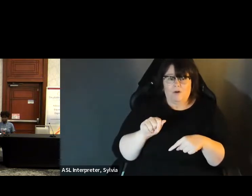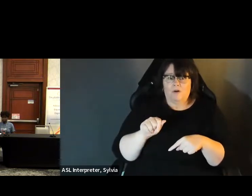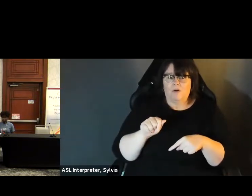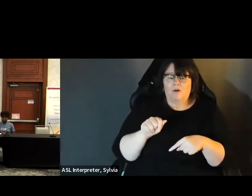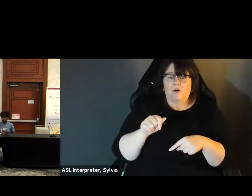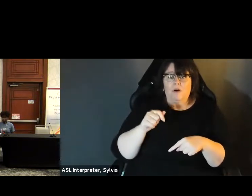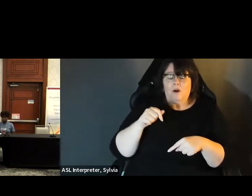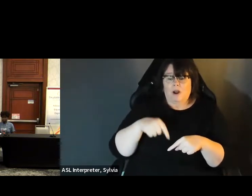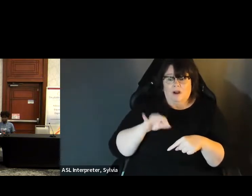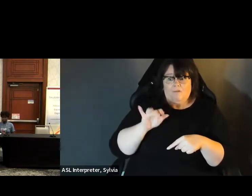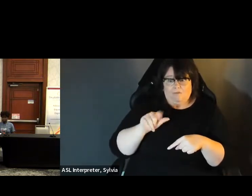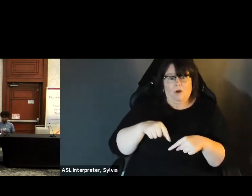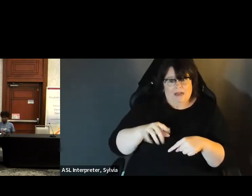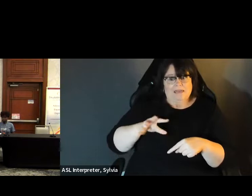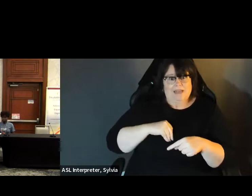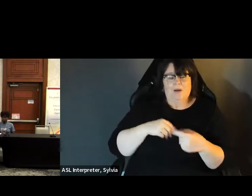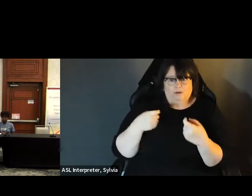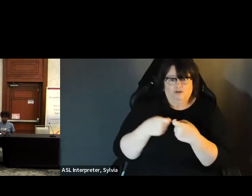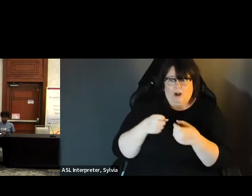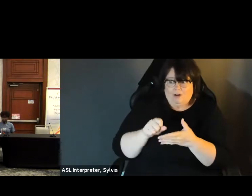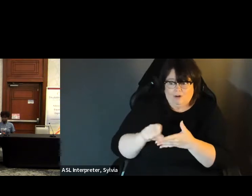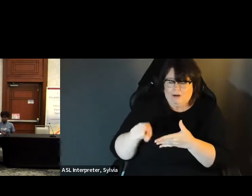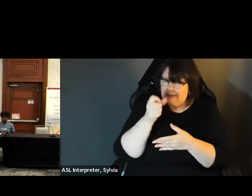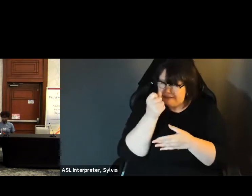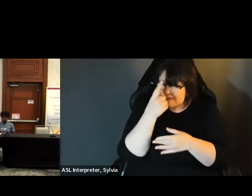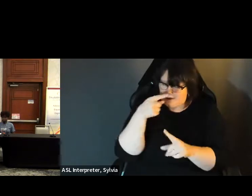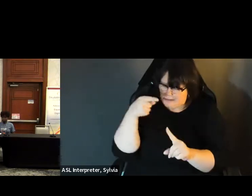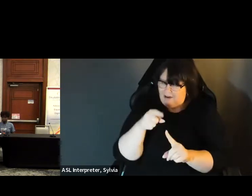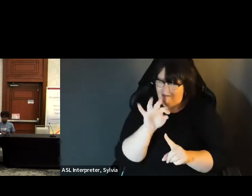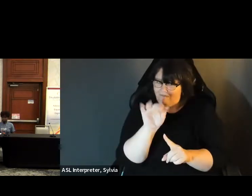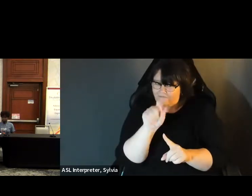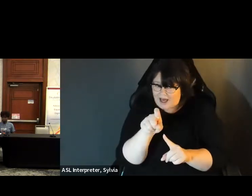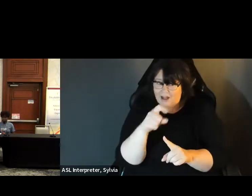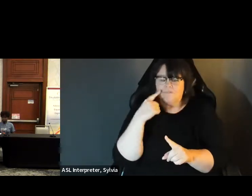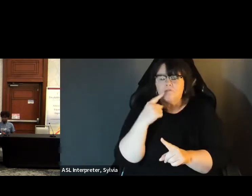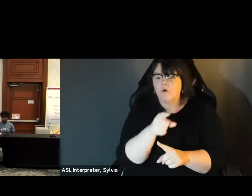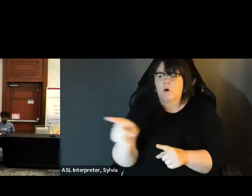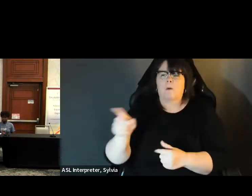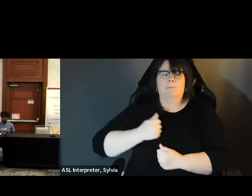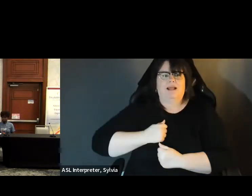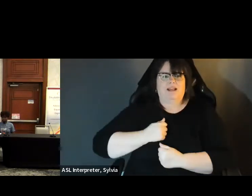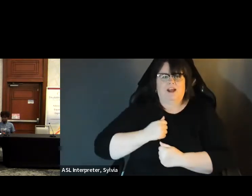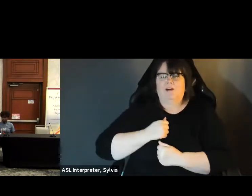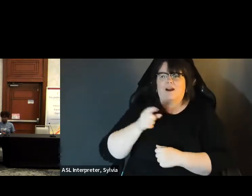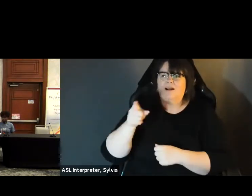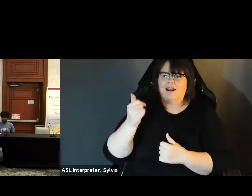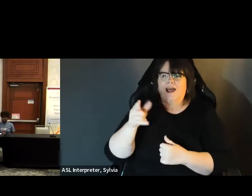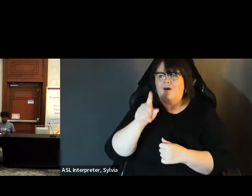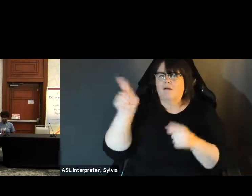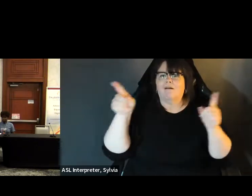Alabama and North Carolina and they offer electronic return and as an important talking point in Florida electronic return is already happening for military and overseas and